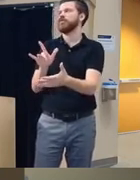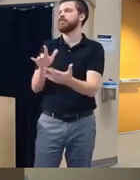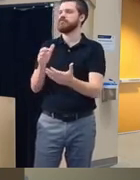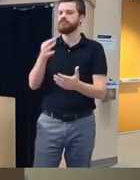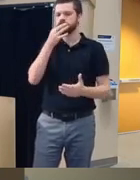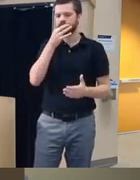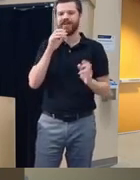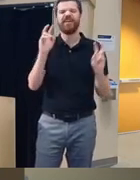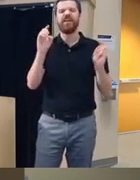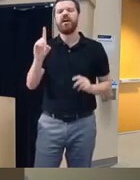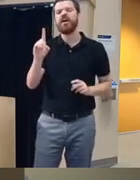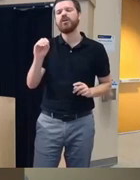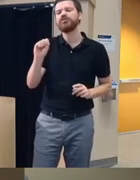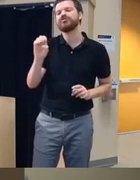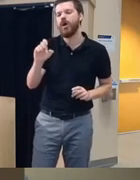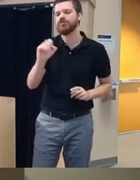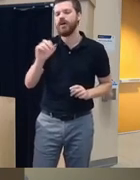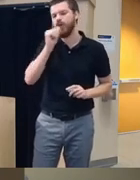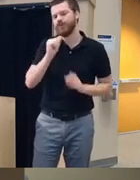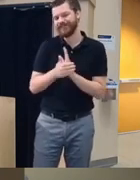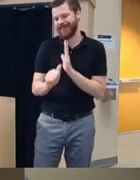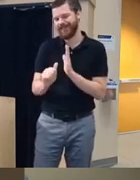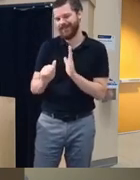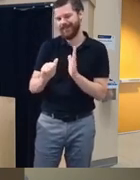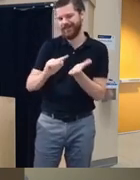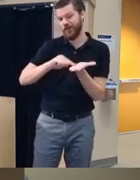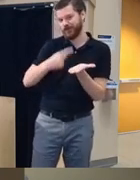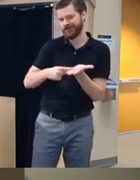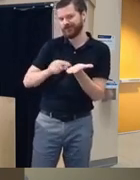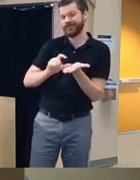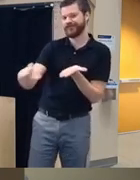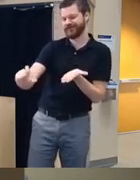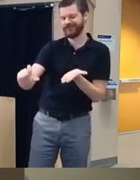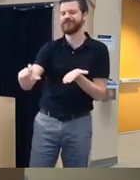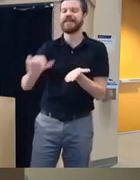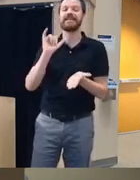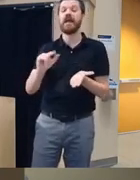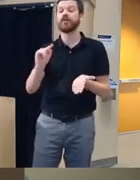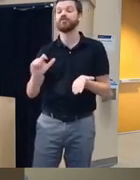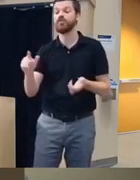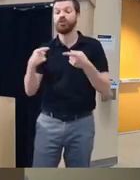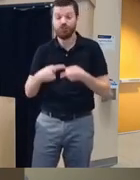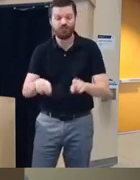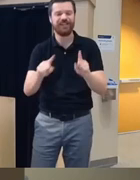that dose of coping skill to the patient and that could be a tool in the therapy session and so it